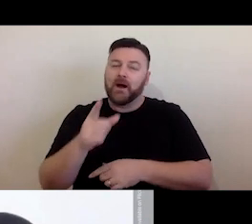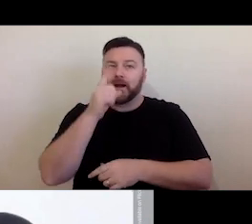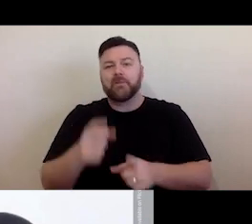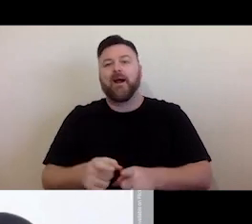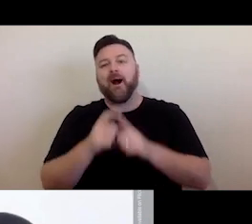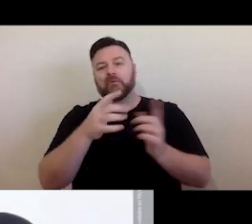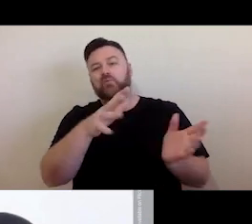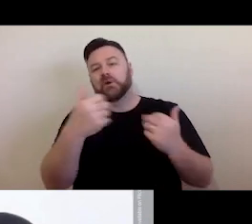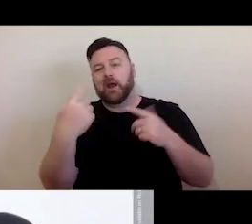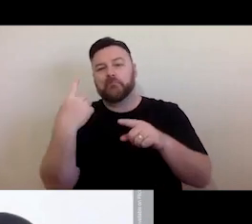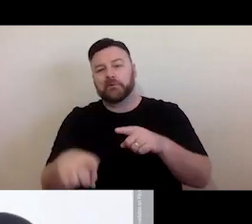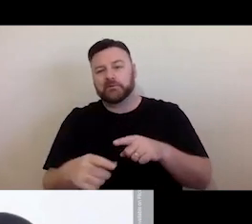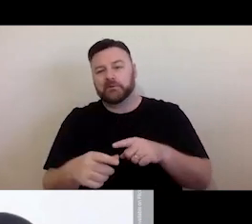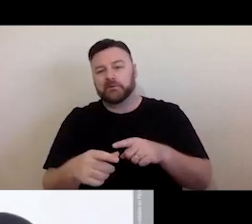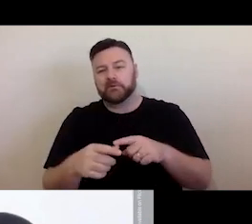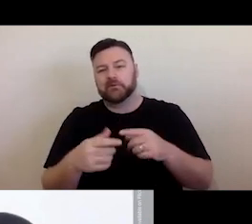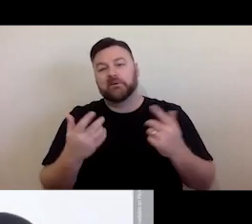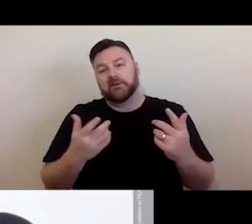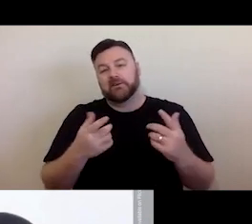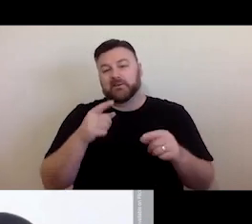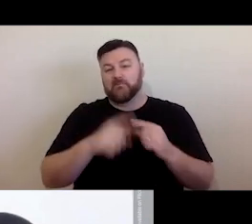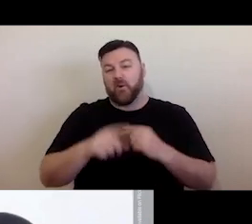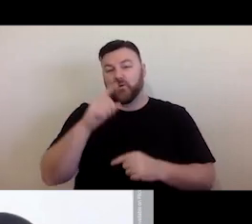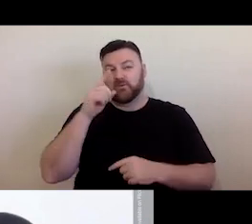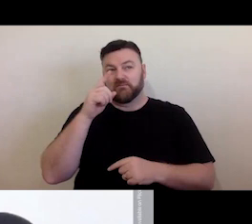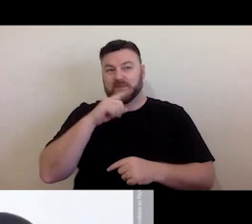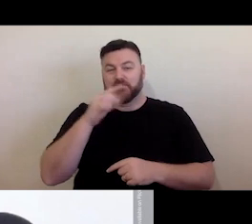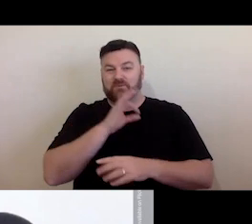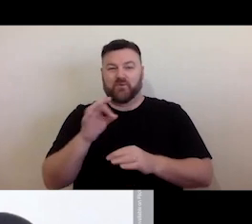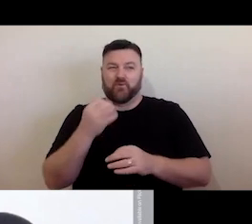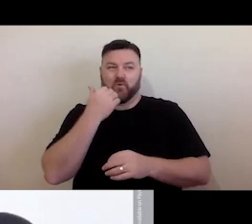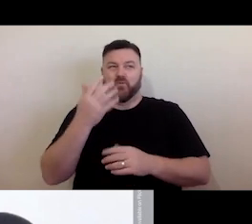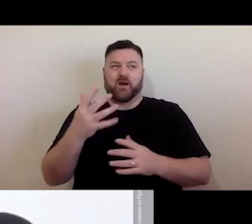and there is often not a huge body of case law to support them. But it